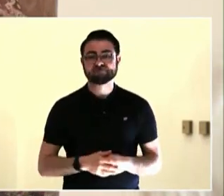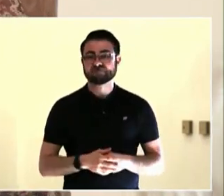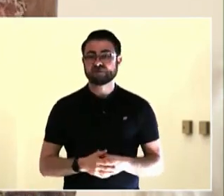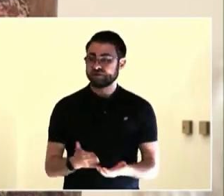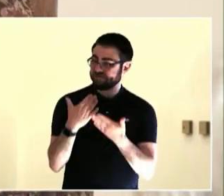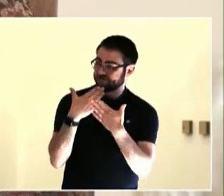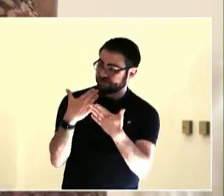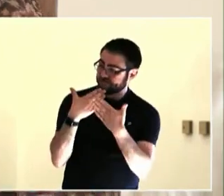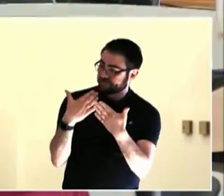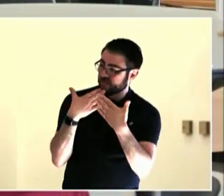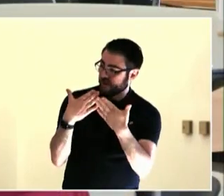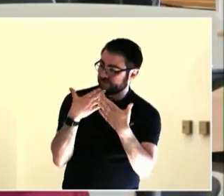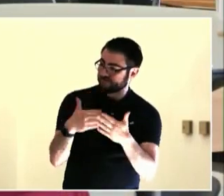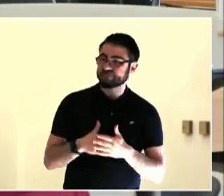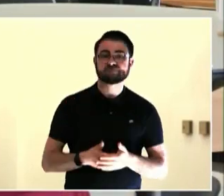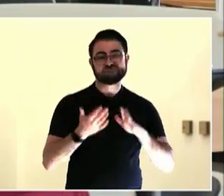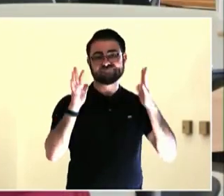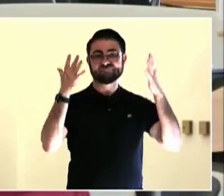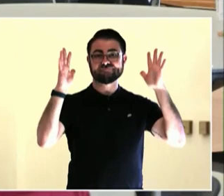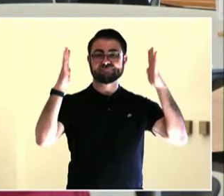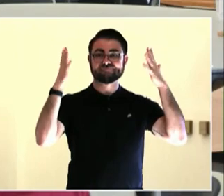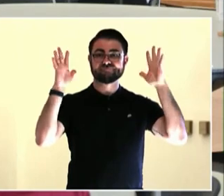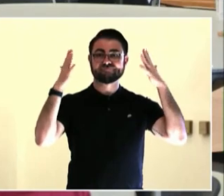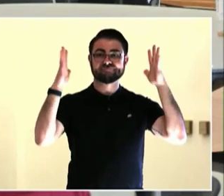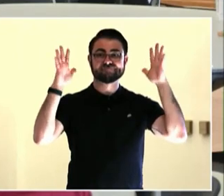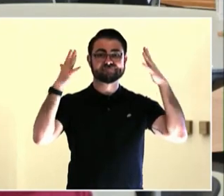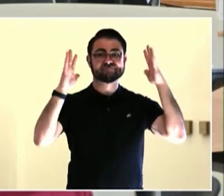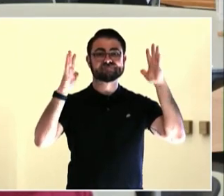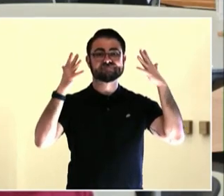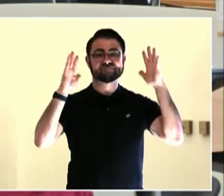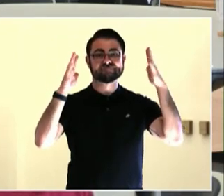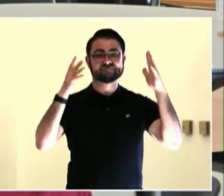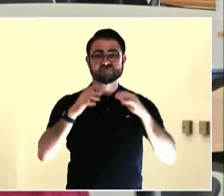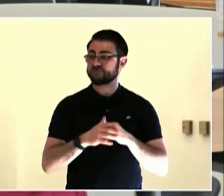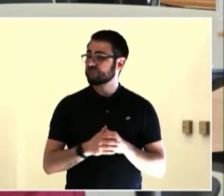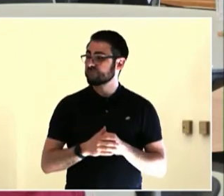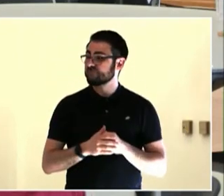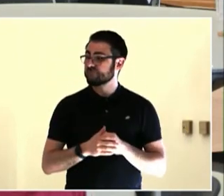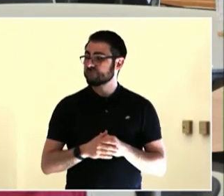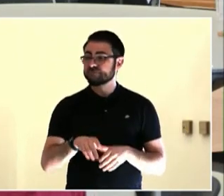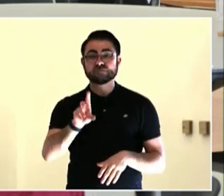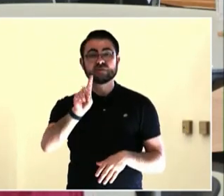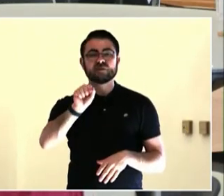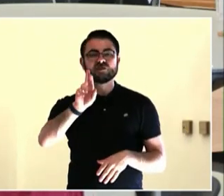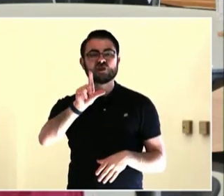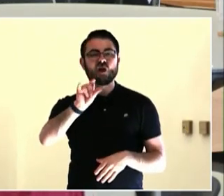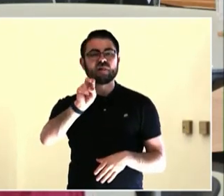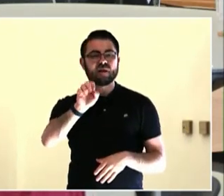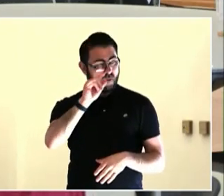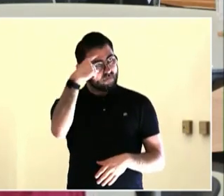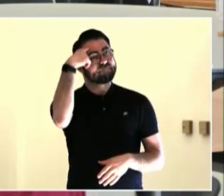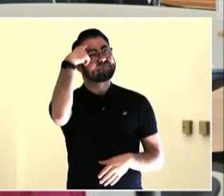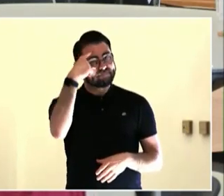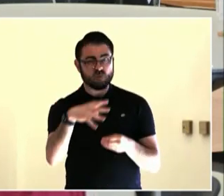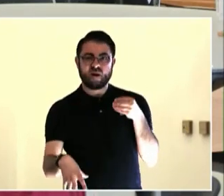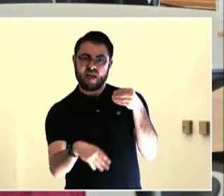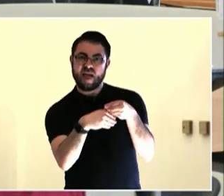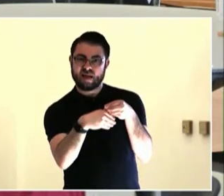homeless-houseless team, that moved forward and we did the educational forum, we advocated for policy changes.